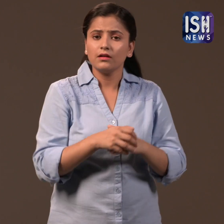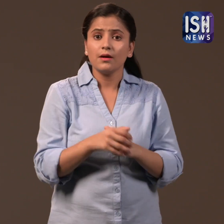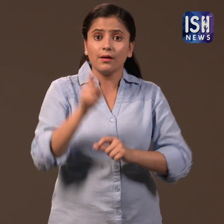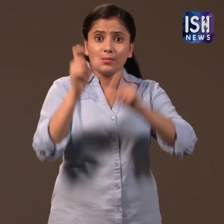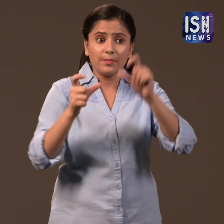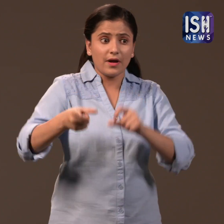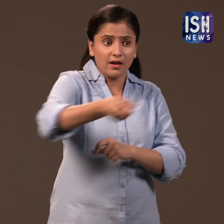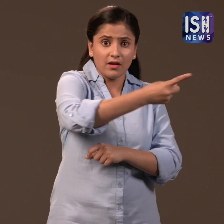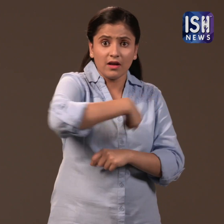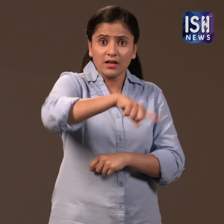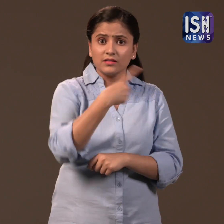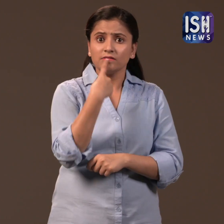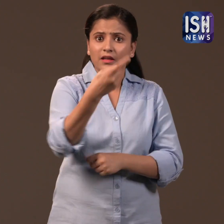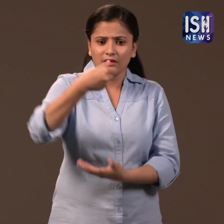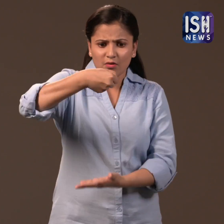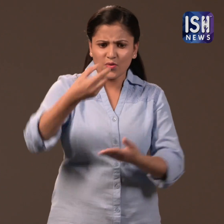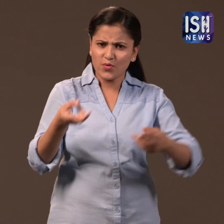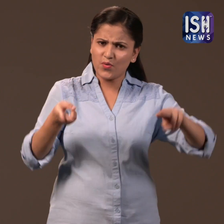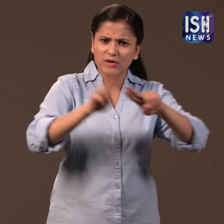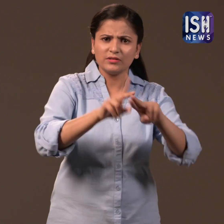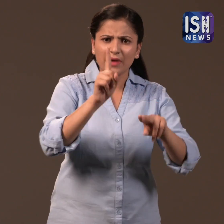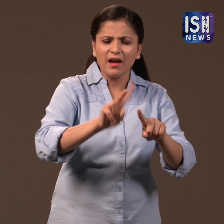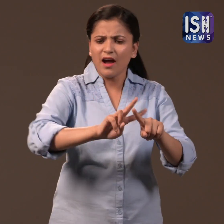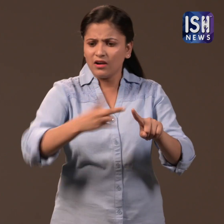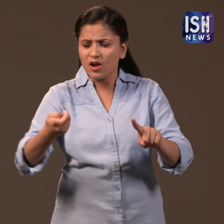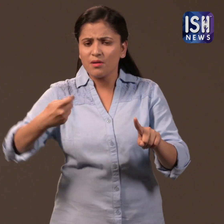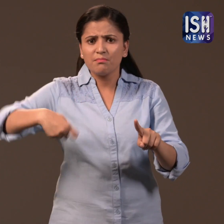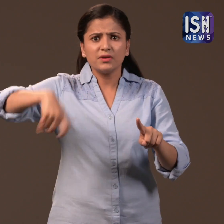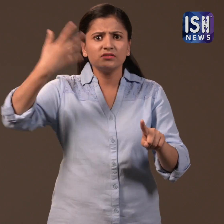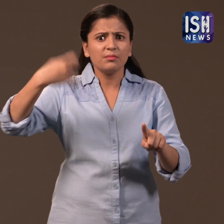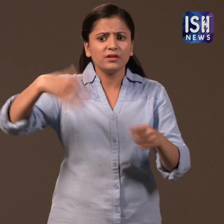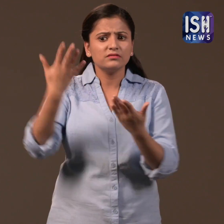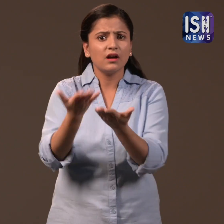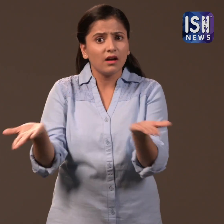People said that plastic bags are banned, but it's alternatives are very expensive.